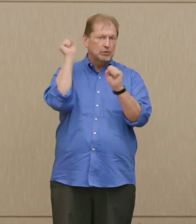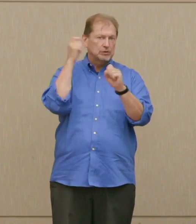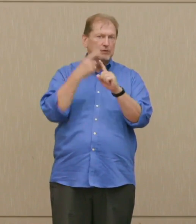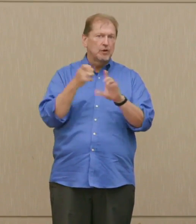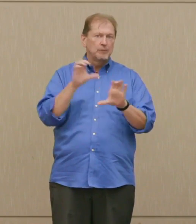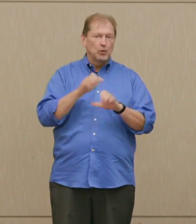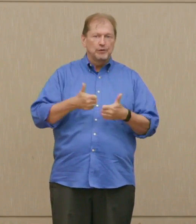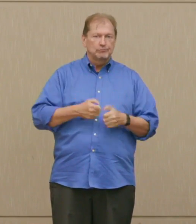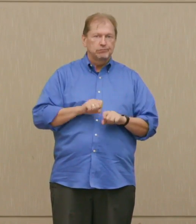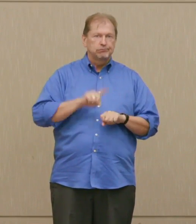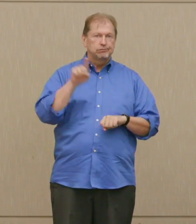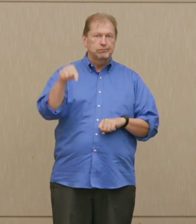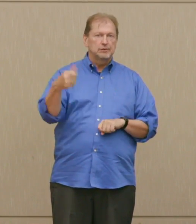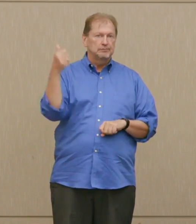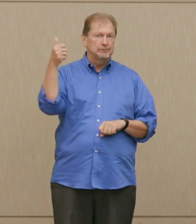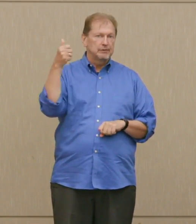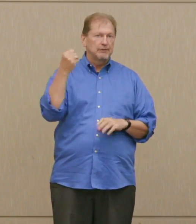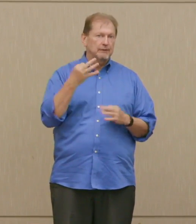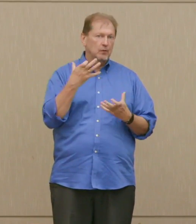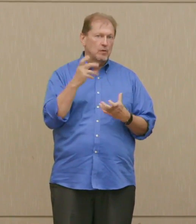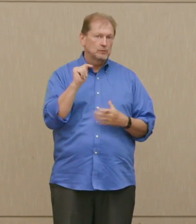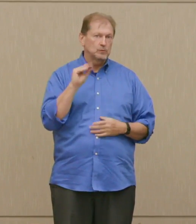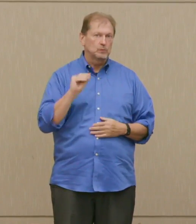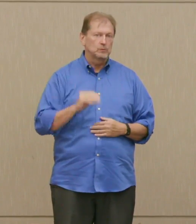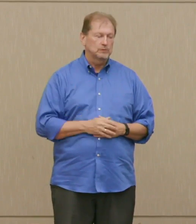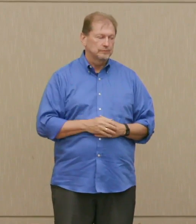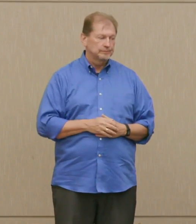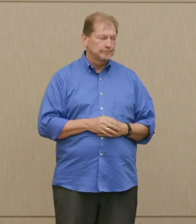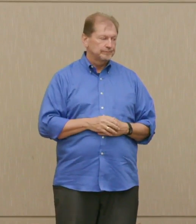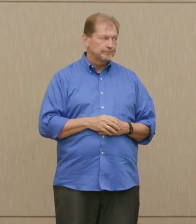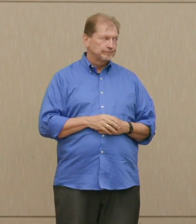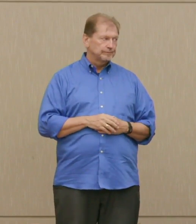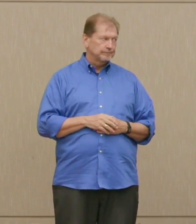I don't see how to do it. You can want to do it.